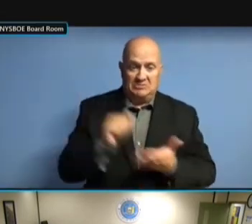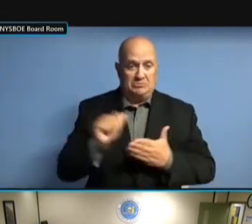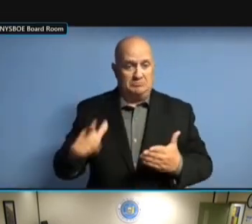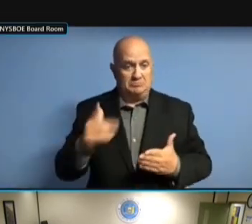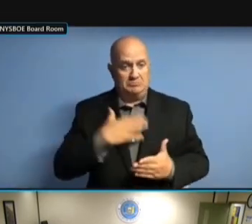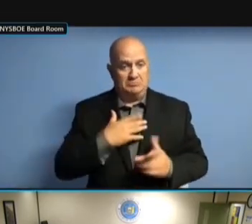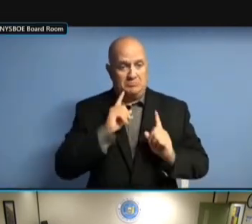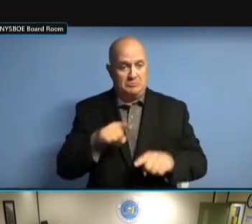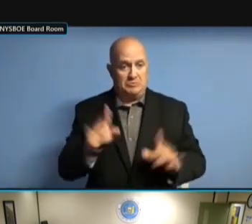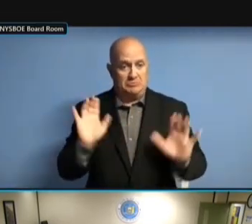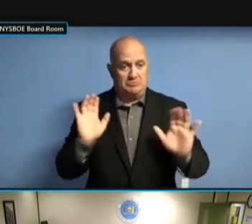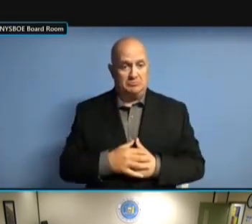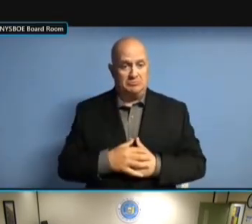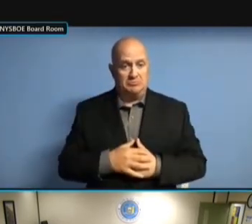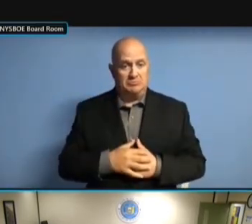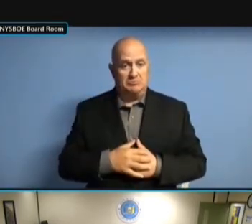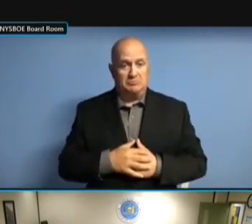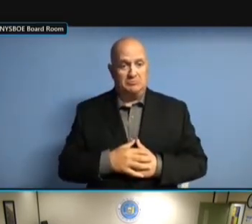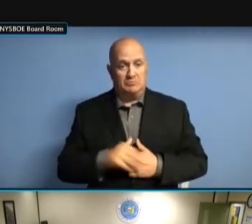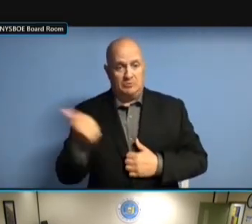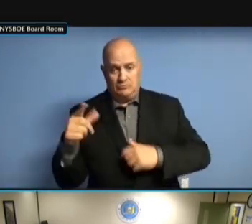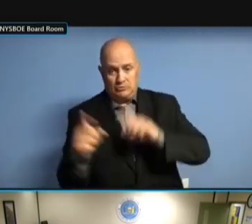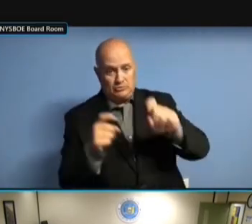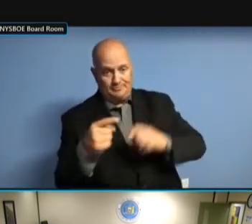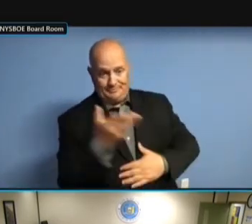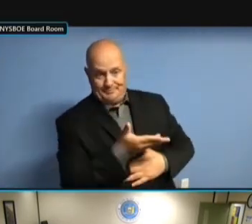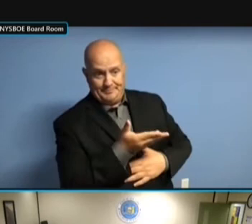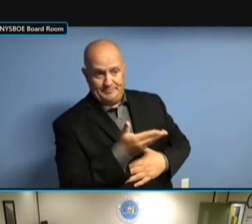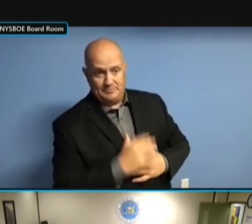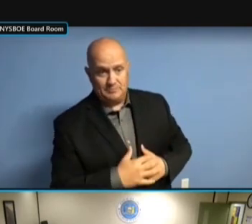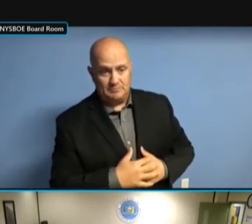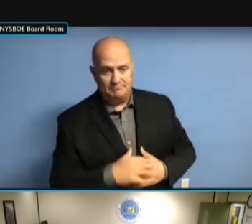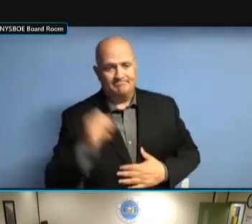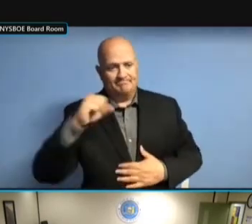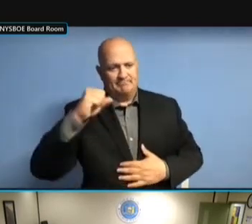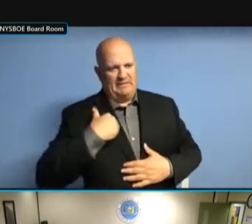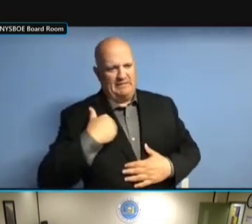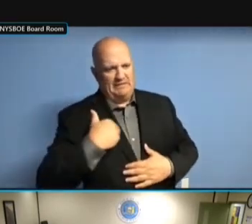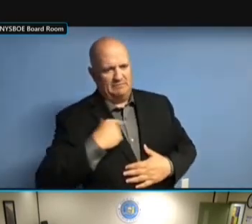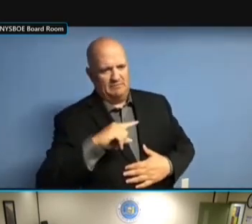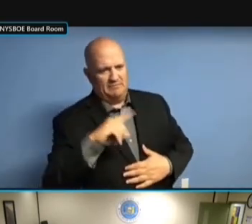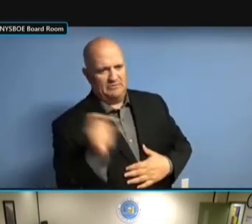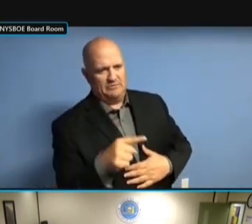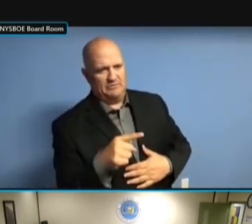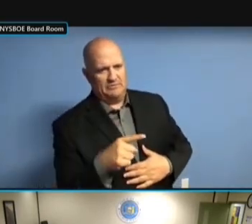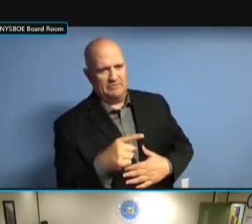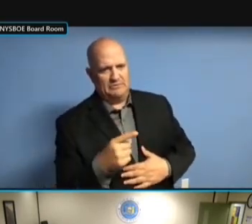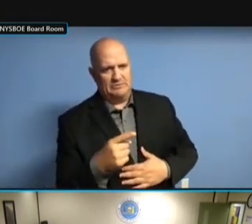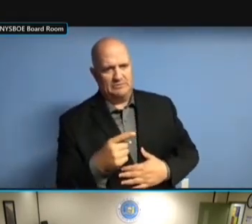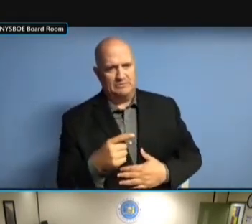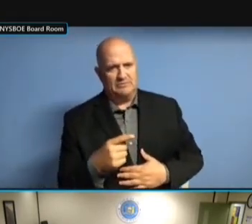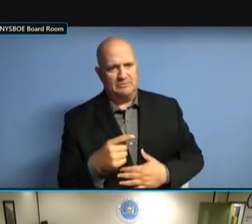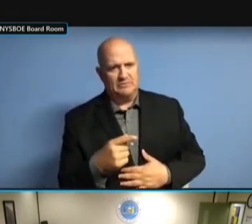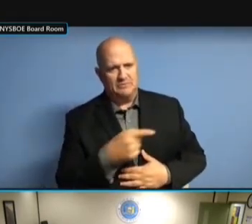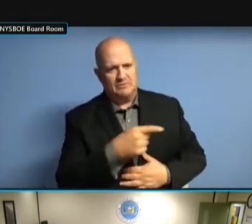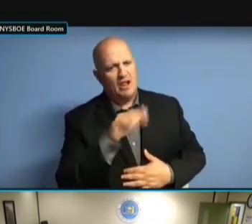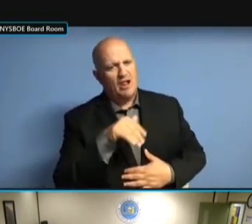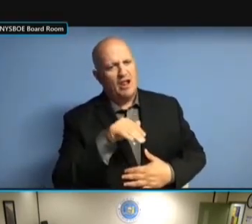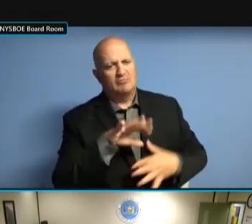YES. SO YES. SO YOU YES. SO YOU HAD YES. SO YOU HAD MENTIONED YES. SO YOU HAD MENTIONED THE SO YOU HAD MENTIONED THE SO YOU HAD MENTIONED THE INVESTIGATION SO YOU HAD MENTIONED THE INVESTIGATION OF SO YOU HAD MENTIONED THE INVESTIGATION OF THE SO YOU HAD MENTIONED THE INVESTIGATION OF THE WESTCHESTER INVESTIGATION OF THE WESTCHESTER INVESTIGATION OF THE WESTCHESTER ANOMALIES INVESTIGATION OF THE WESTCHESTER ANOMALIES FROM INVESTIGATION OF THE WESTCHESTER ANOMALIES FROM THE